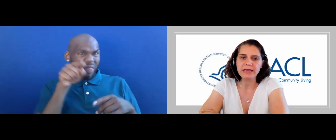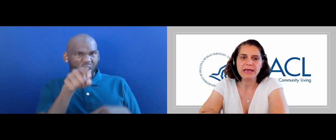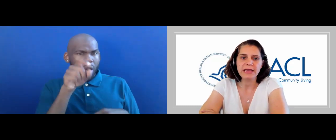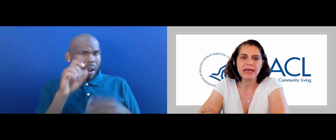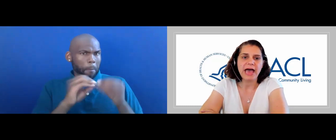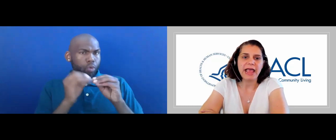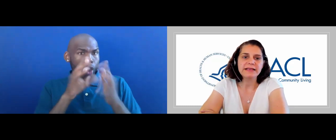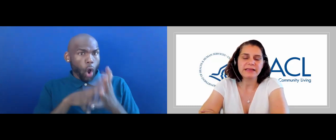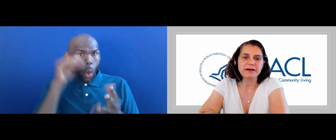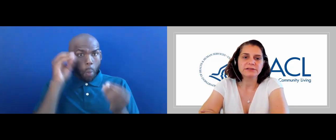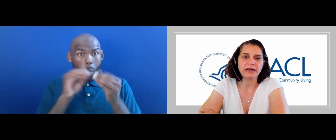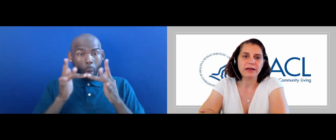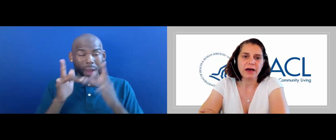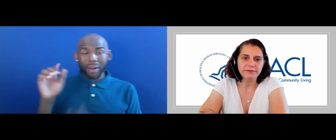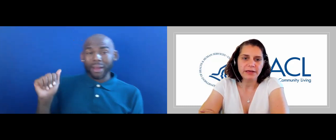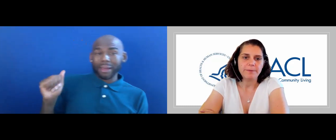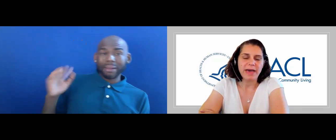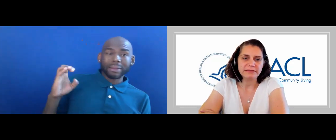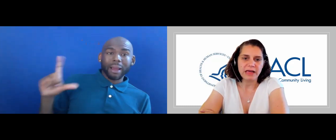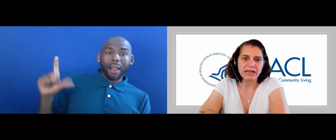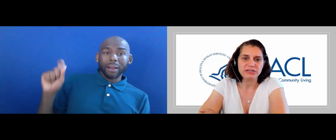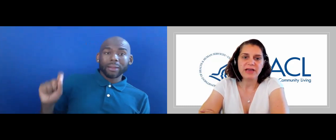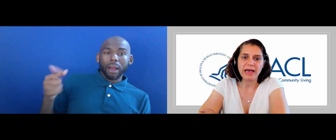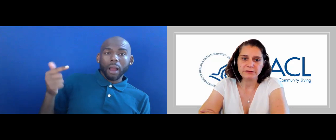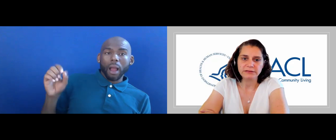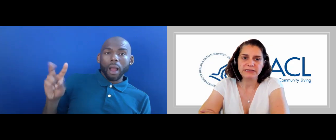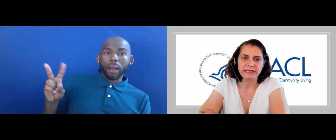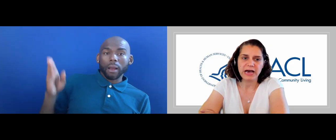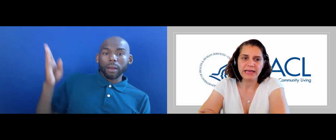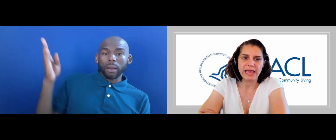AT ACL.GOV/DIAL.